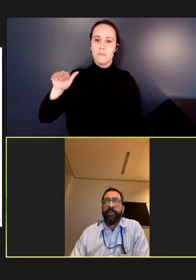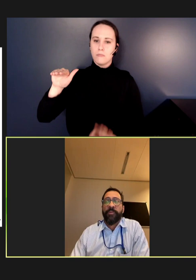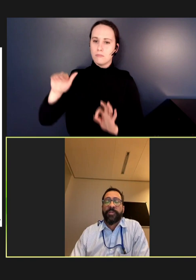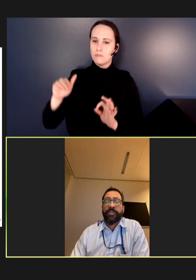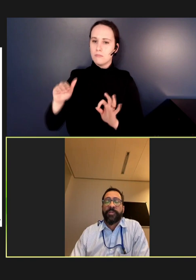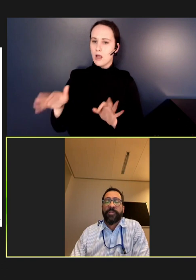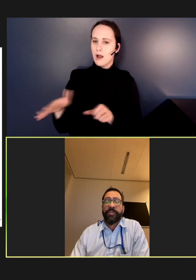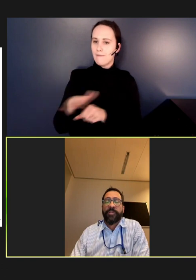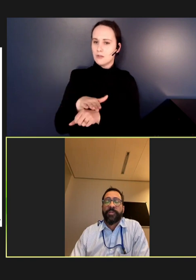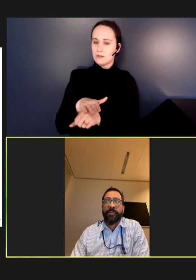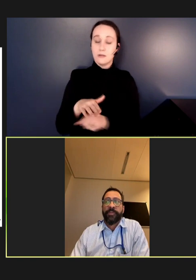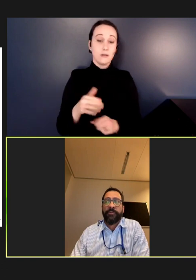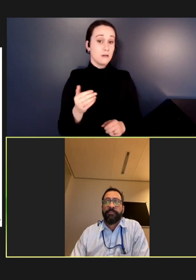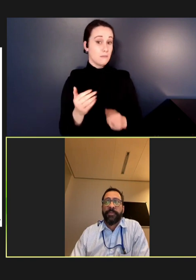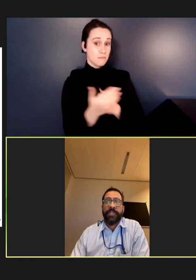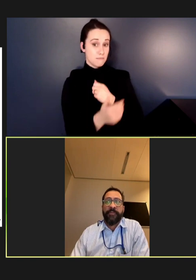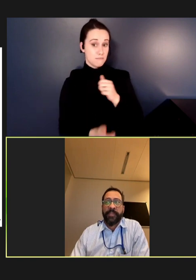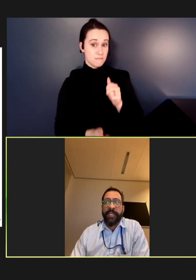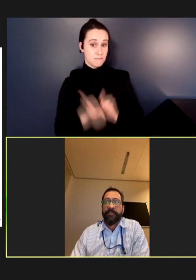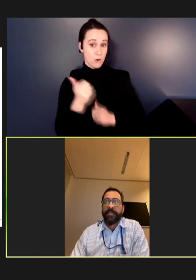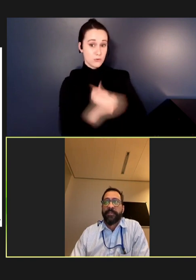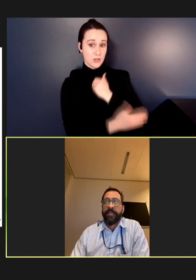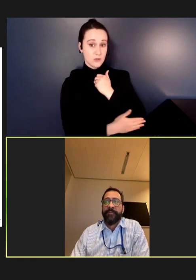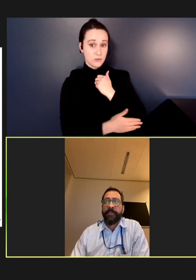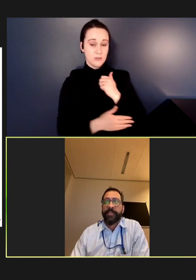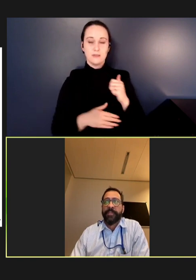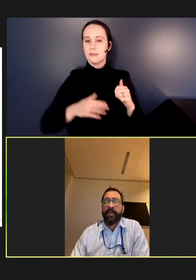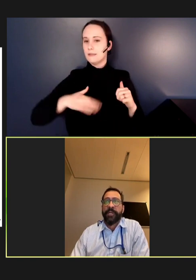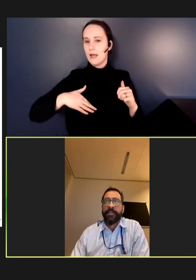with most countries not able to achieve a 95 percent target.